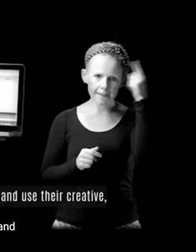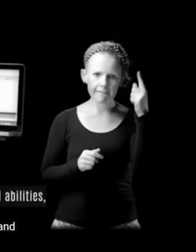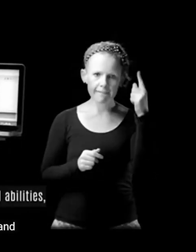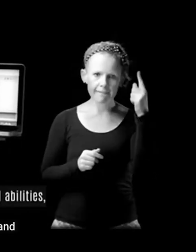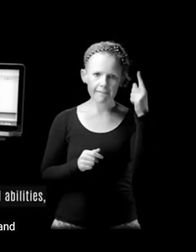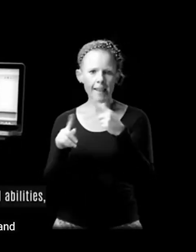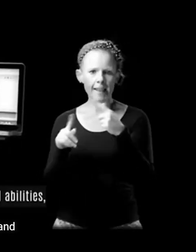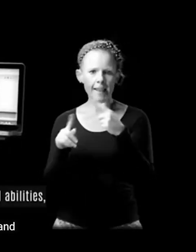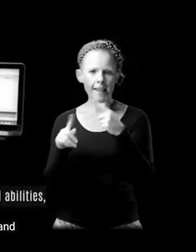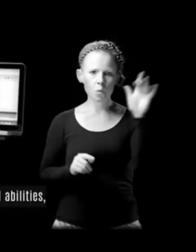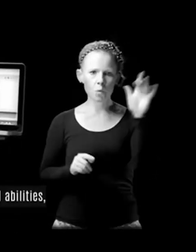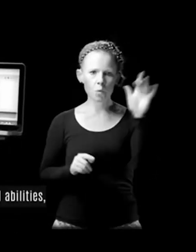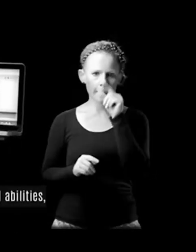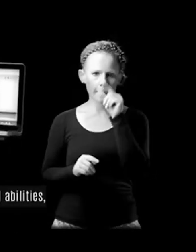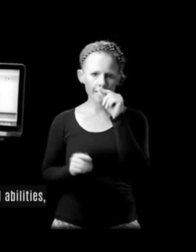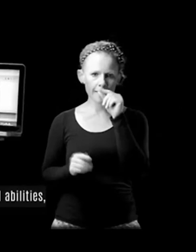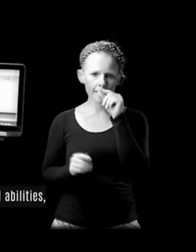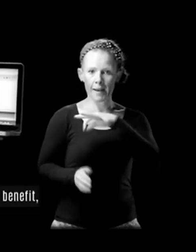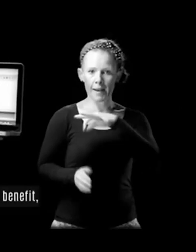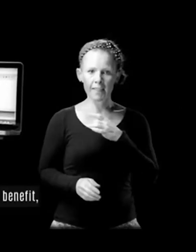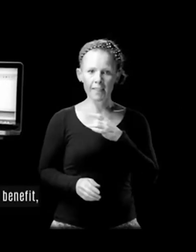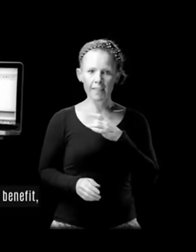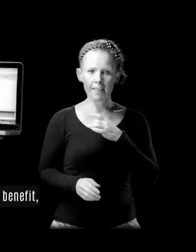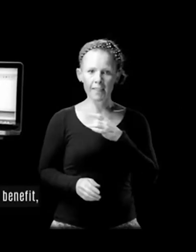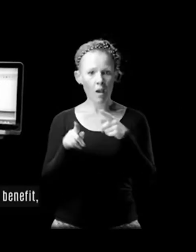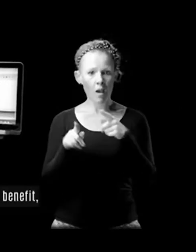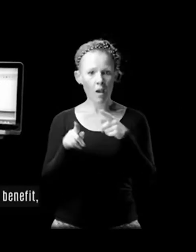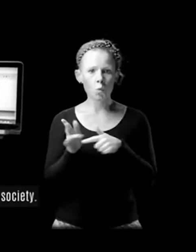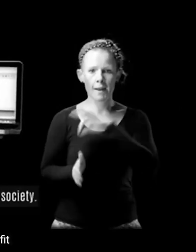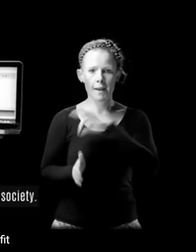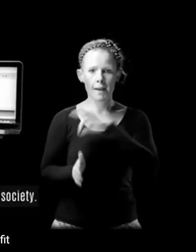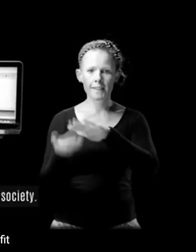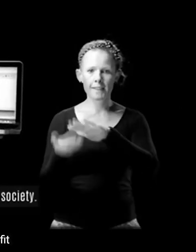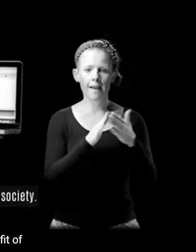intellectual abilities not only for their own benefit but for the benefit of society.